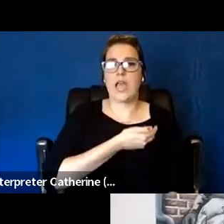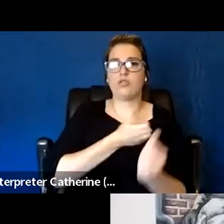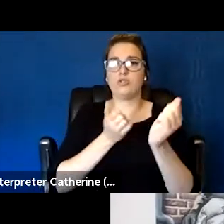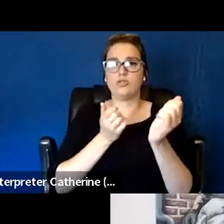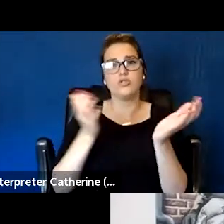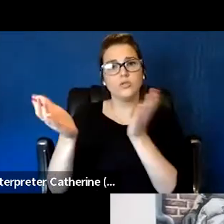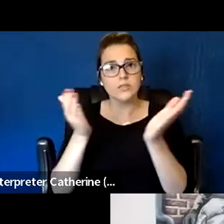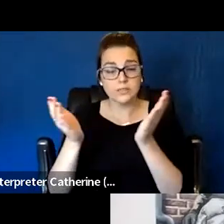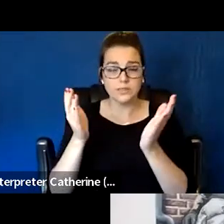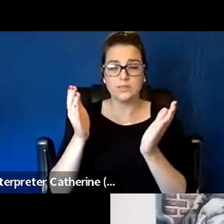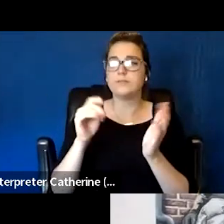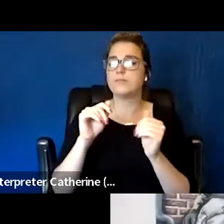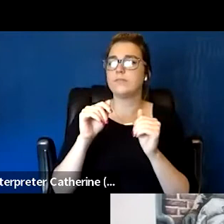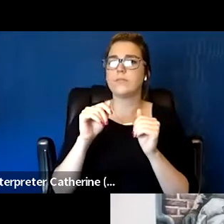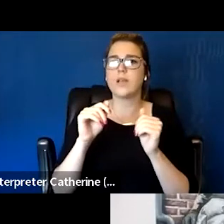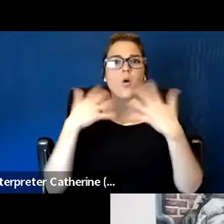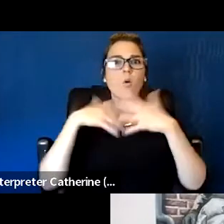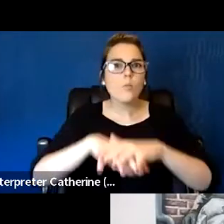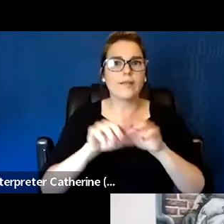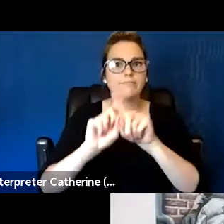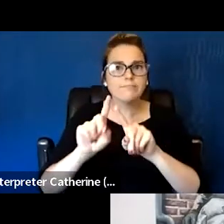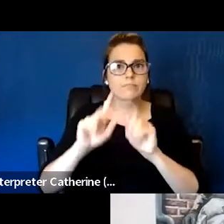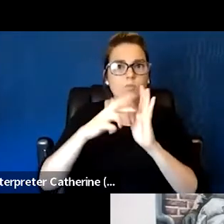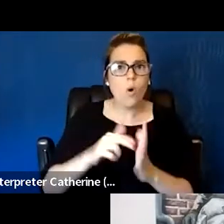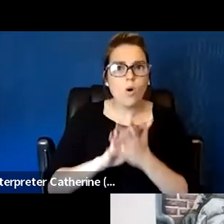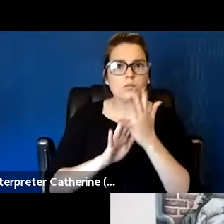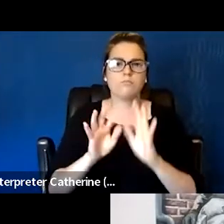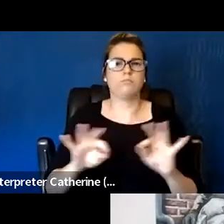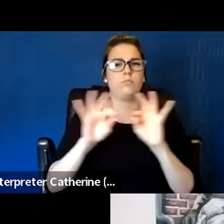in order for anyone to succeed in terms of mental health